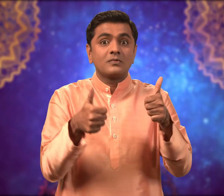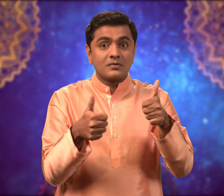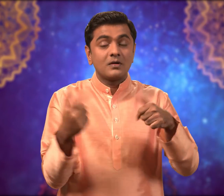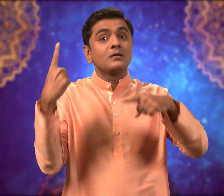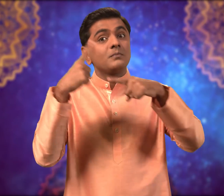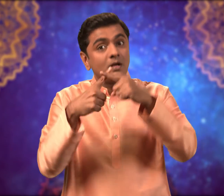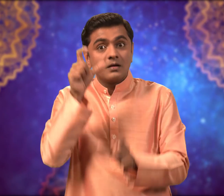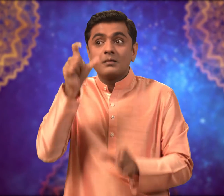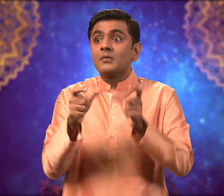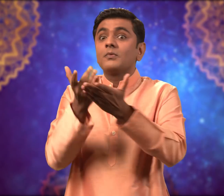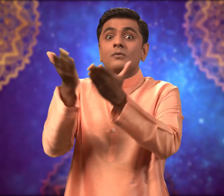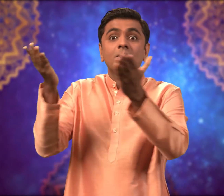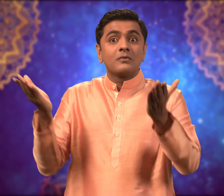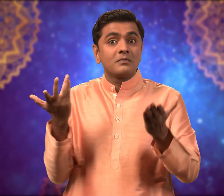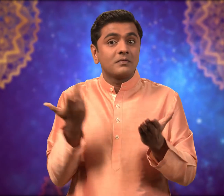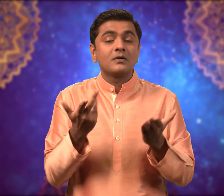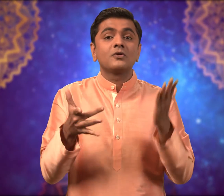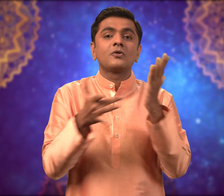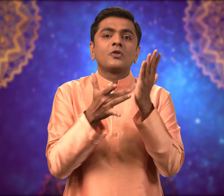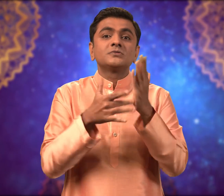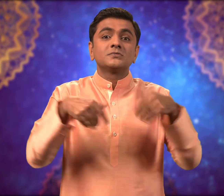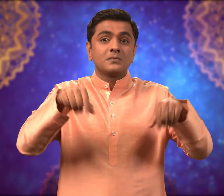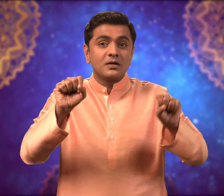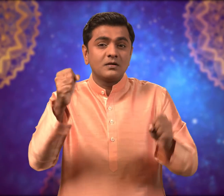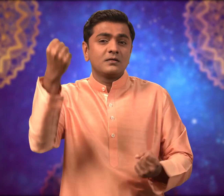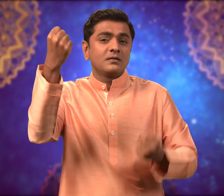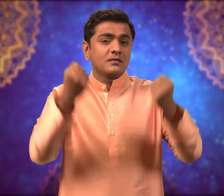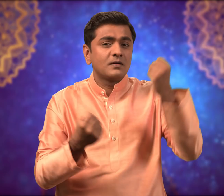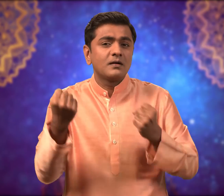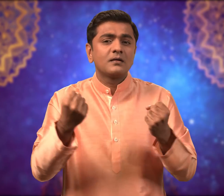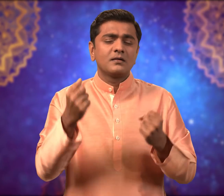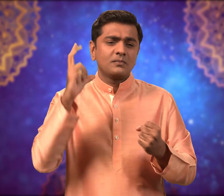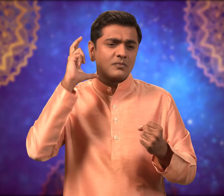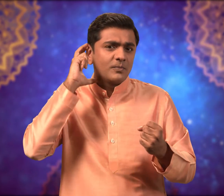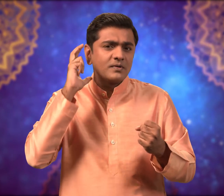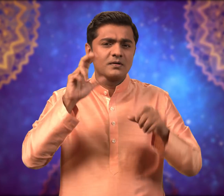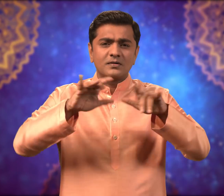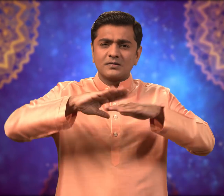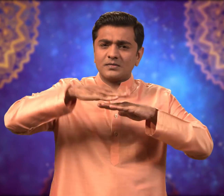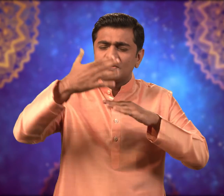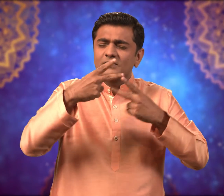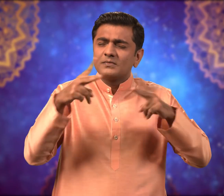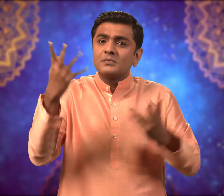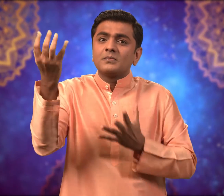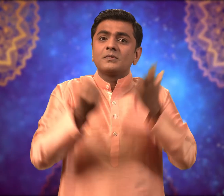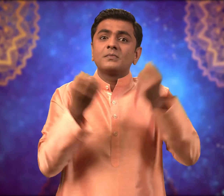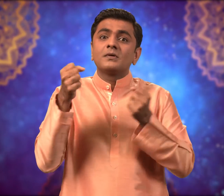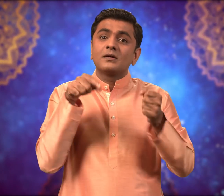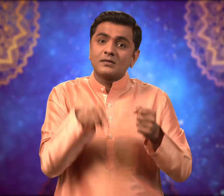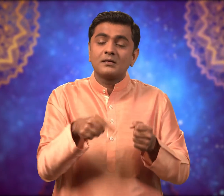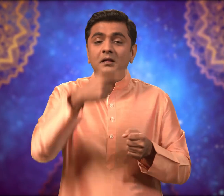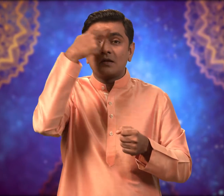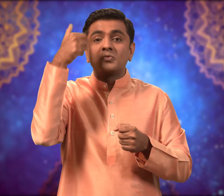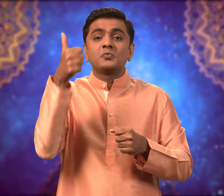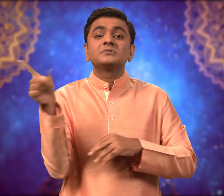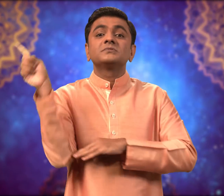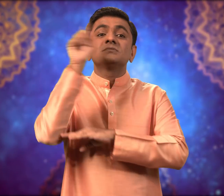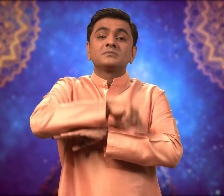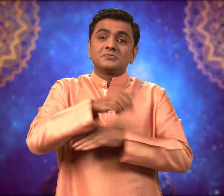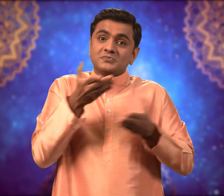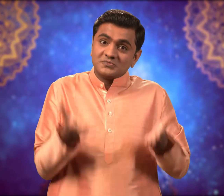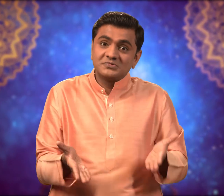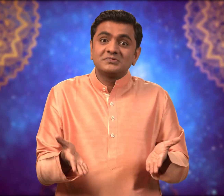People even buy electronics as it is a very auspicious day.